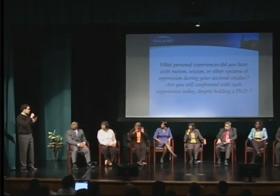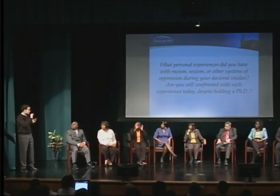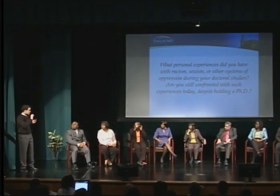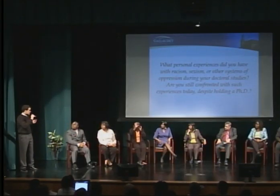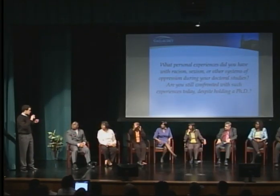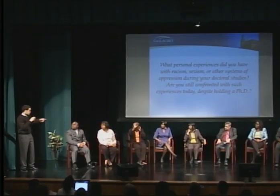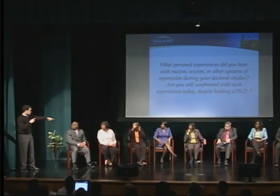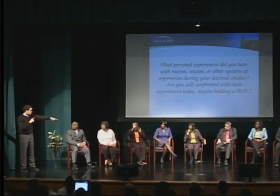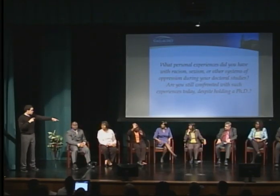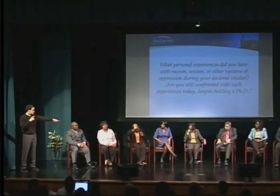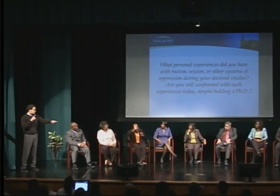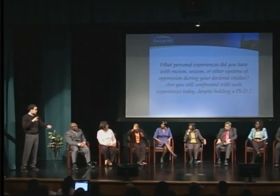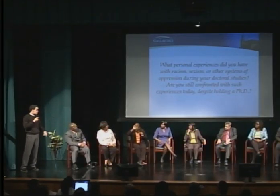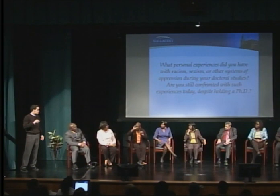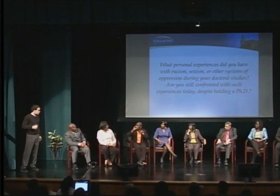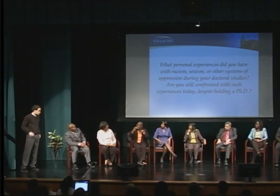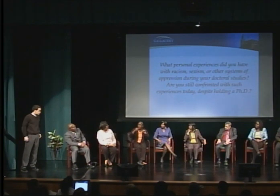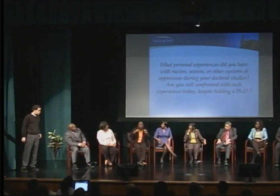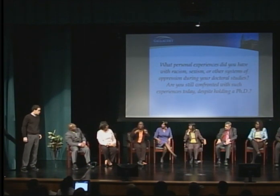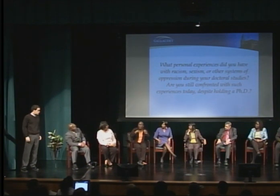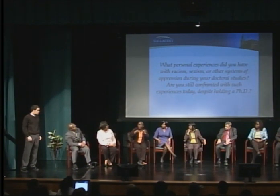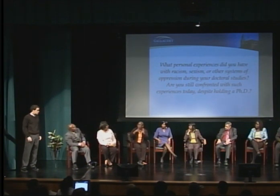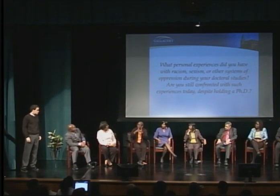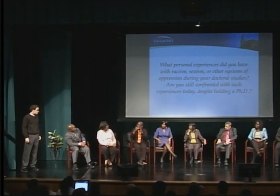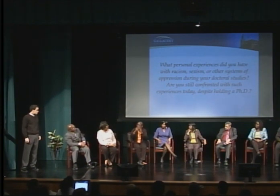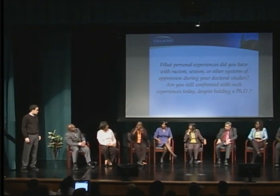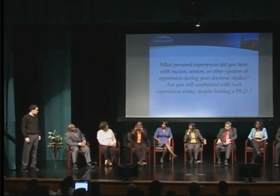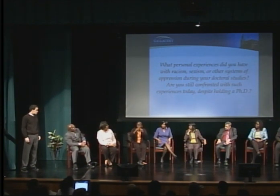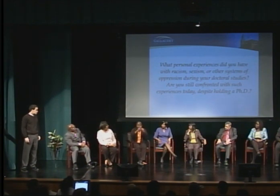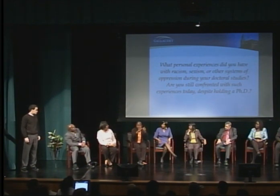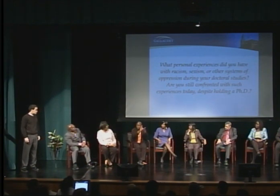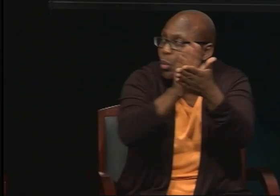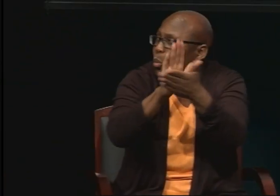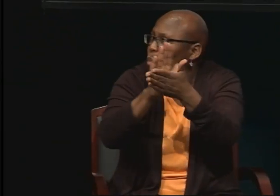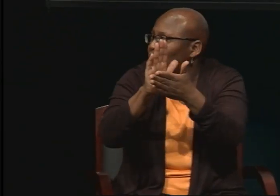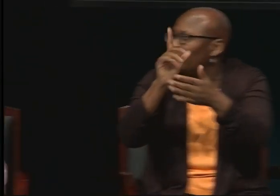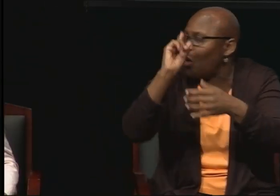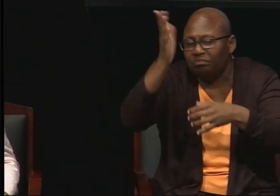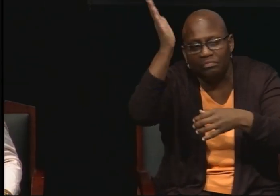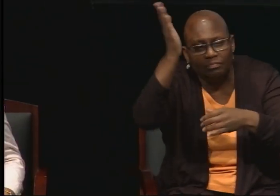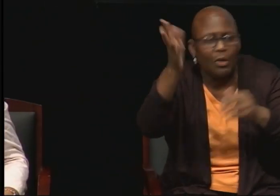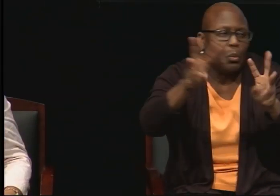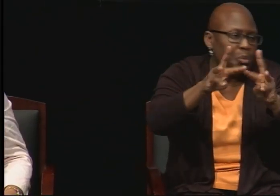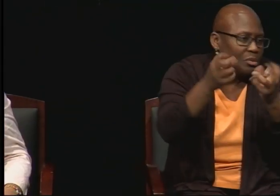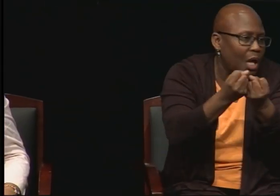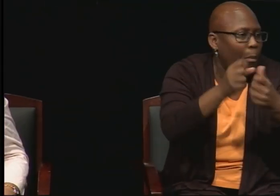and present and counsel teachers. So when I would go there, I would always ask for time